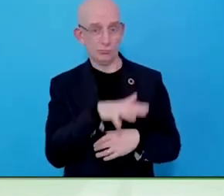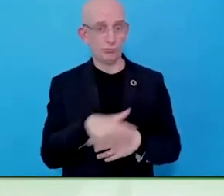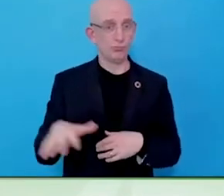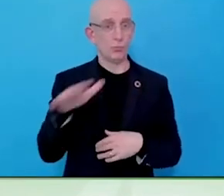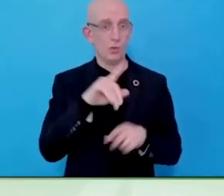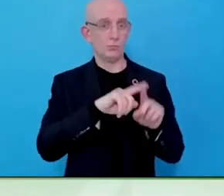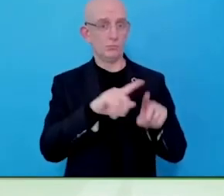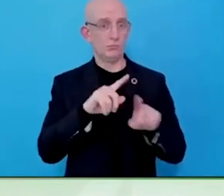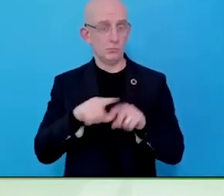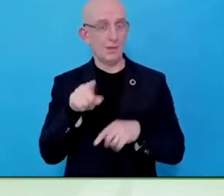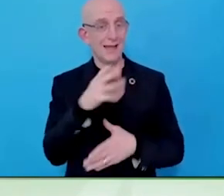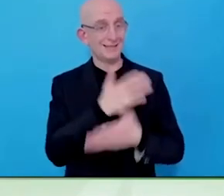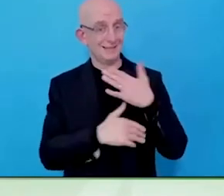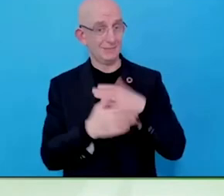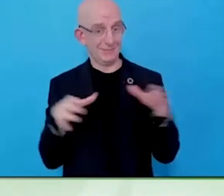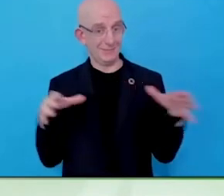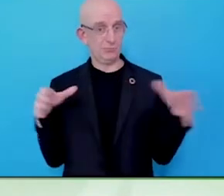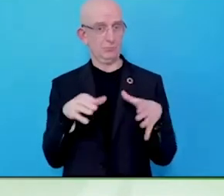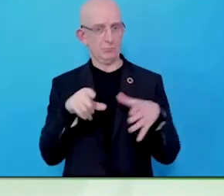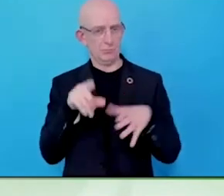leadership is also part of that discussion?